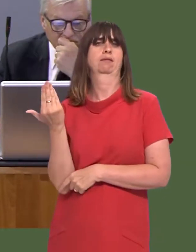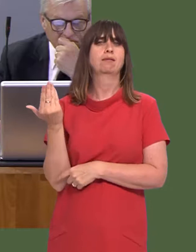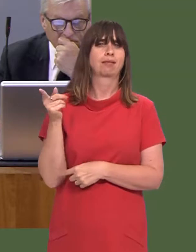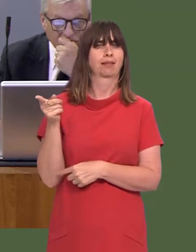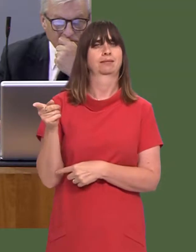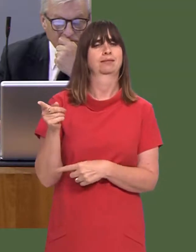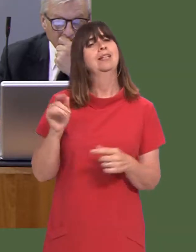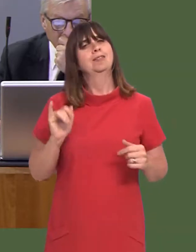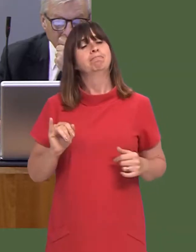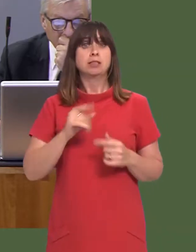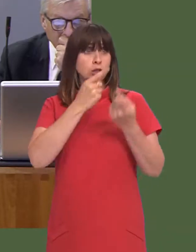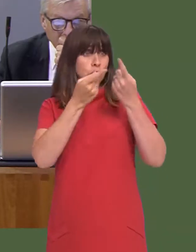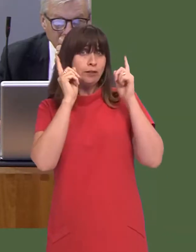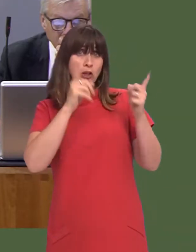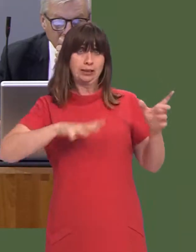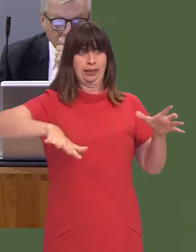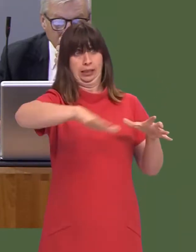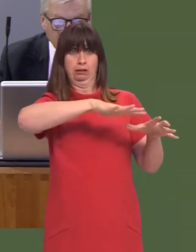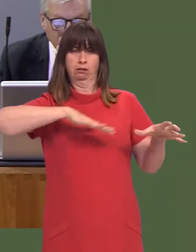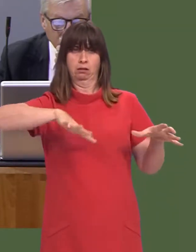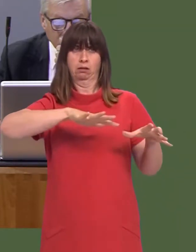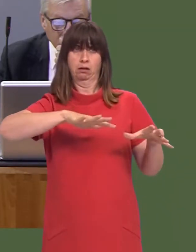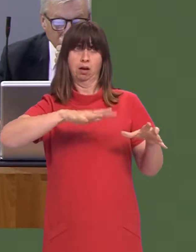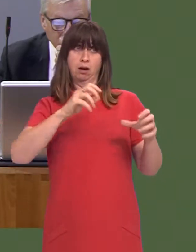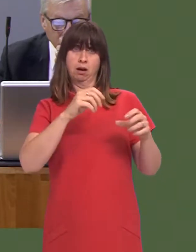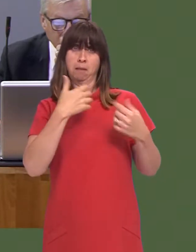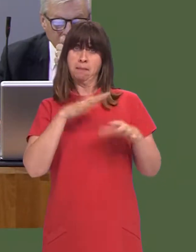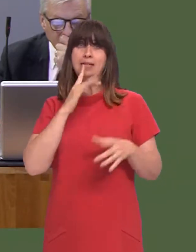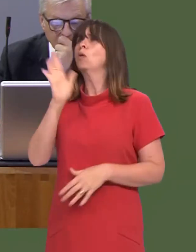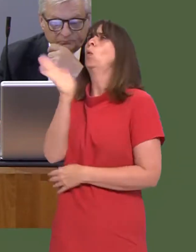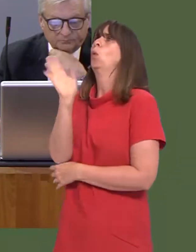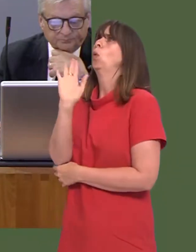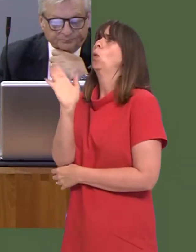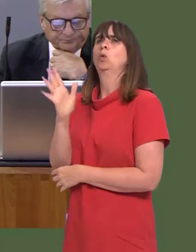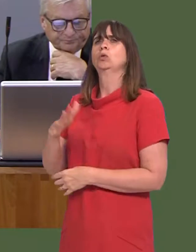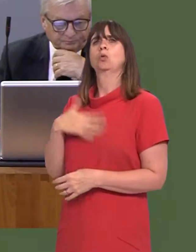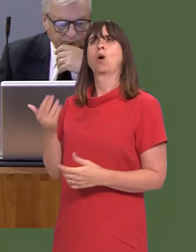What guarantees have you had from the university sector that that will not undermine the opportunity